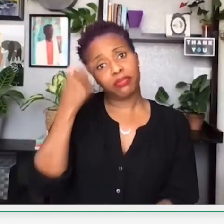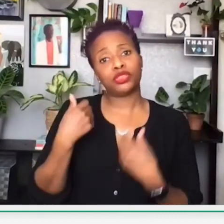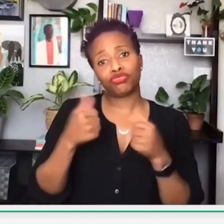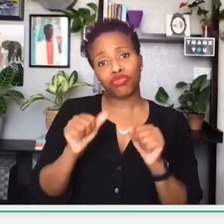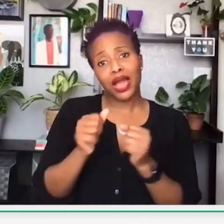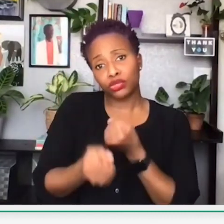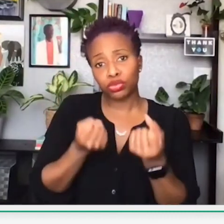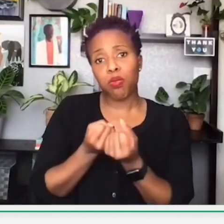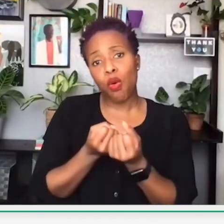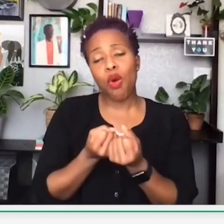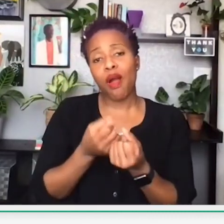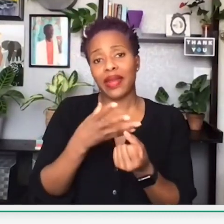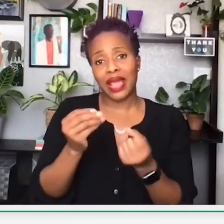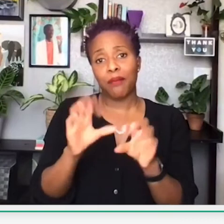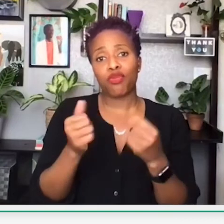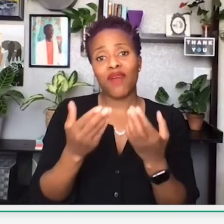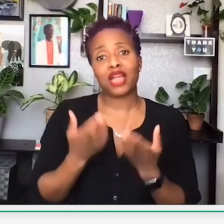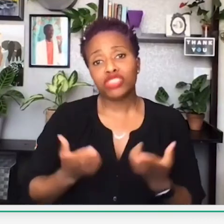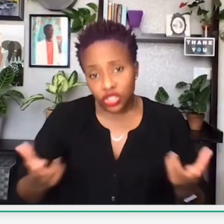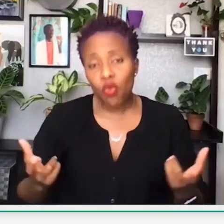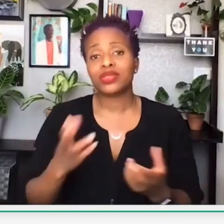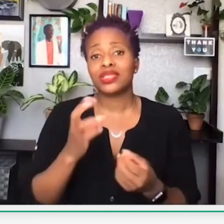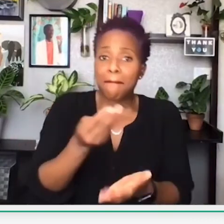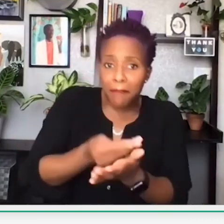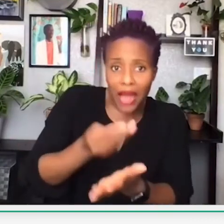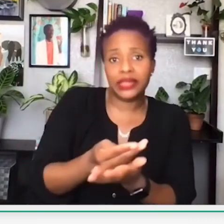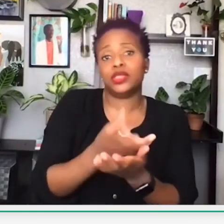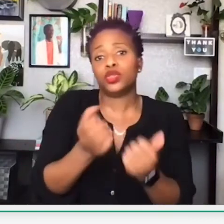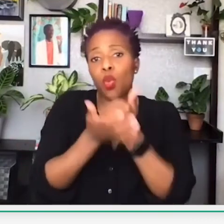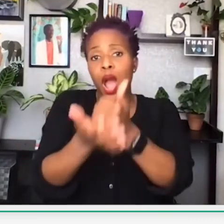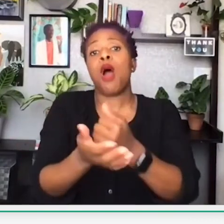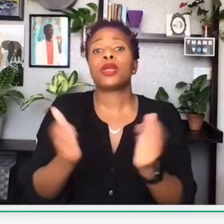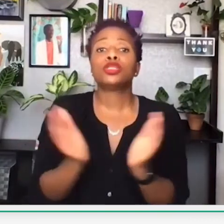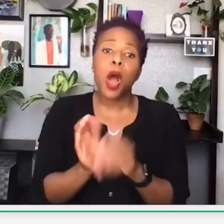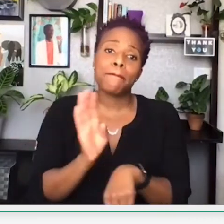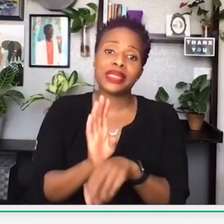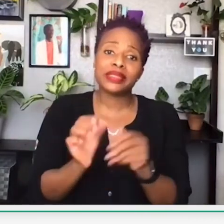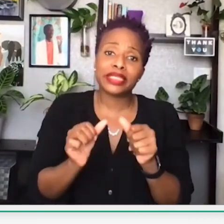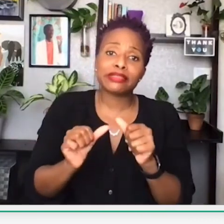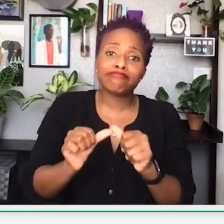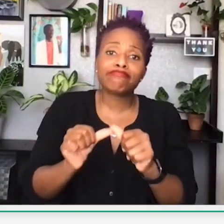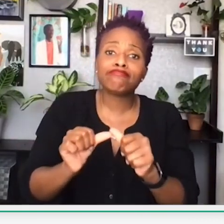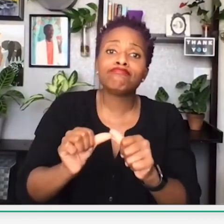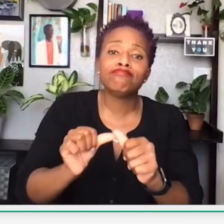Now, as you know, the federal government has tried to support and provide resources and money to